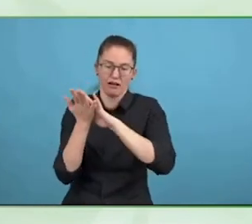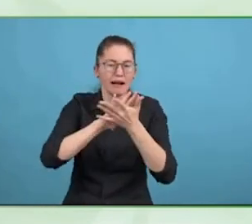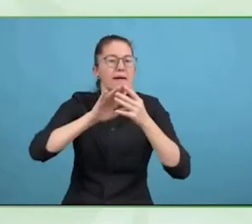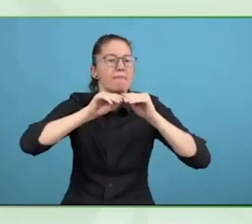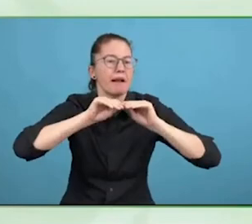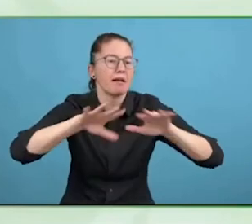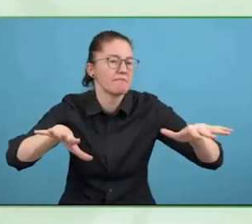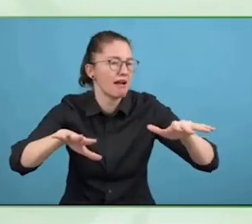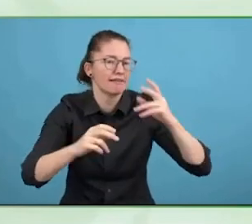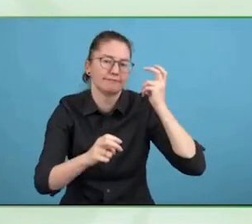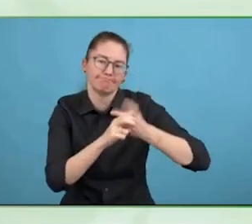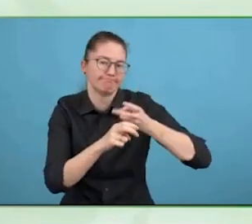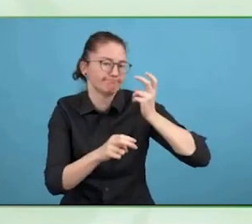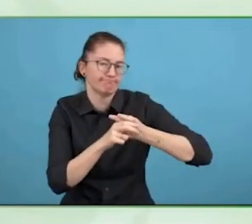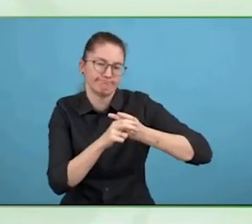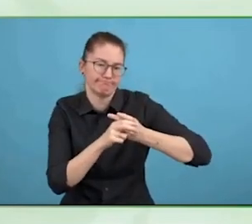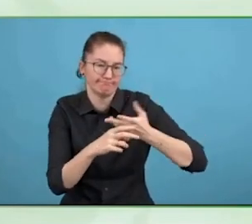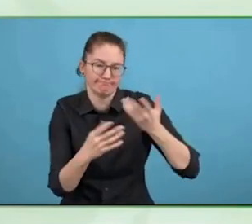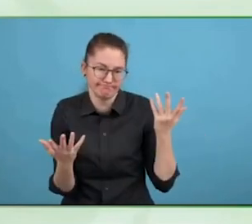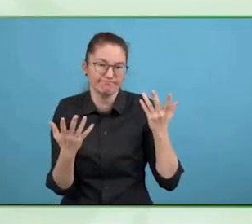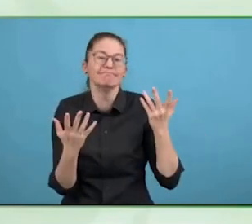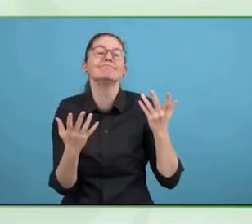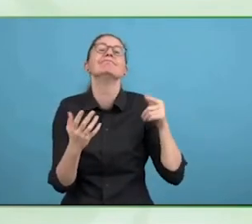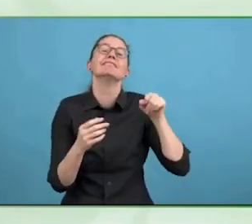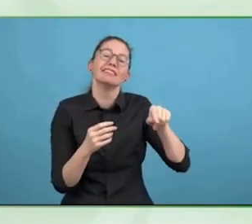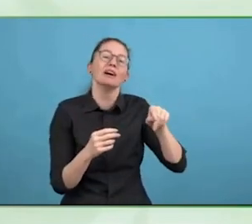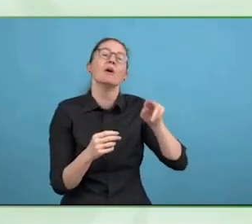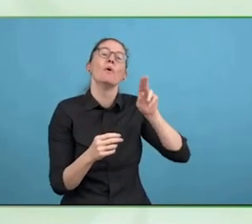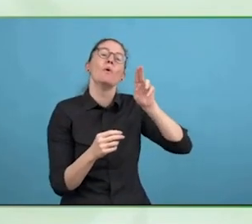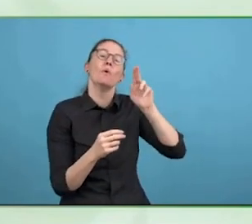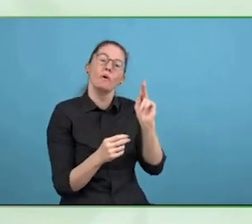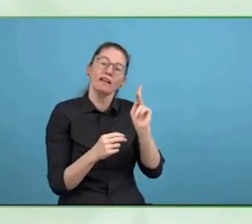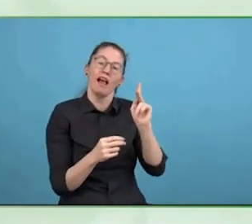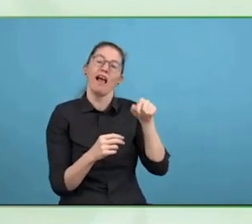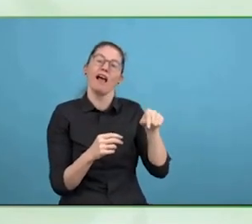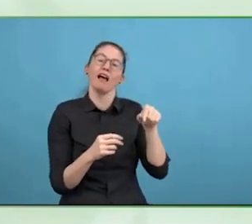But also assisting and representing individual people in